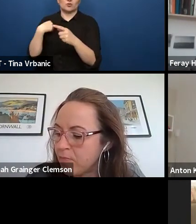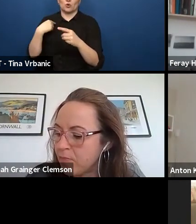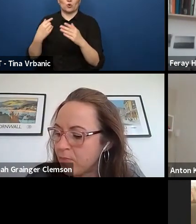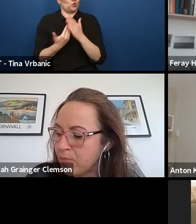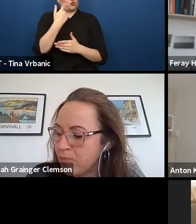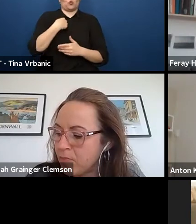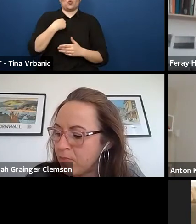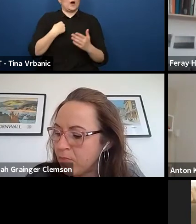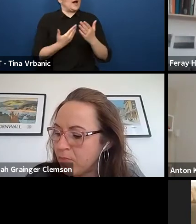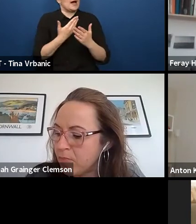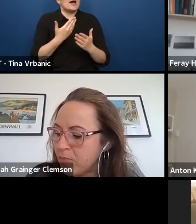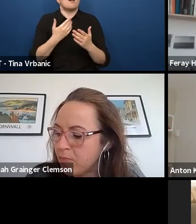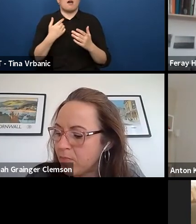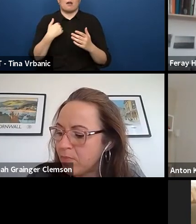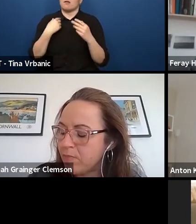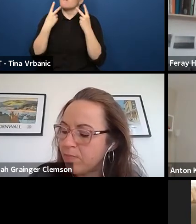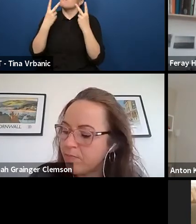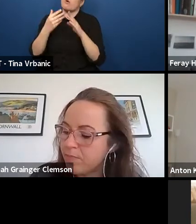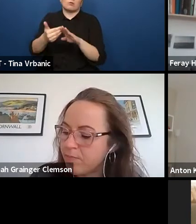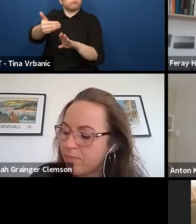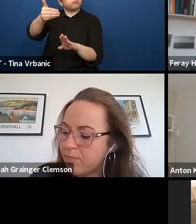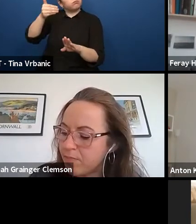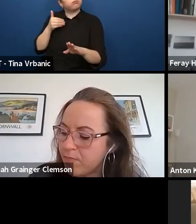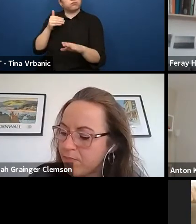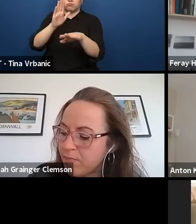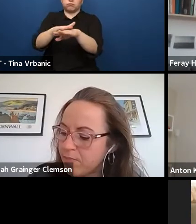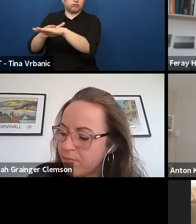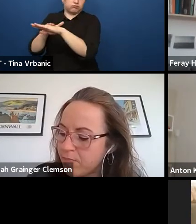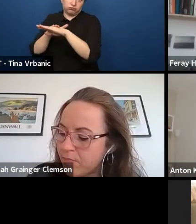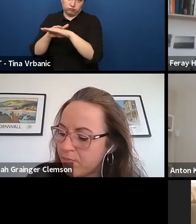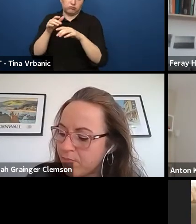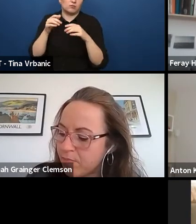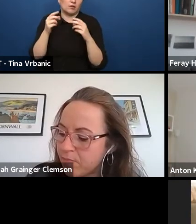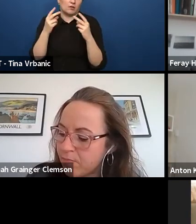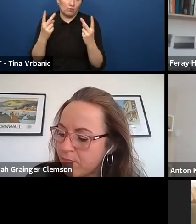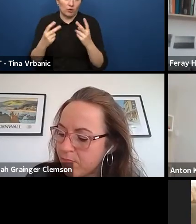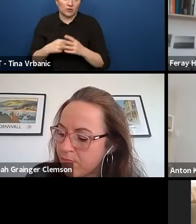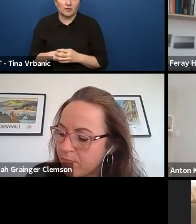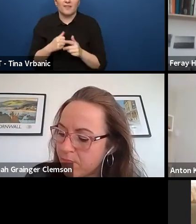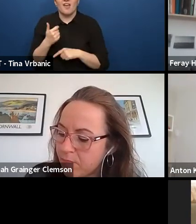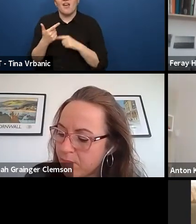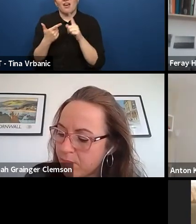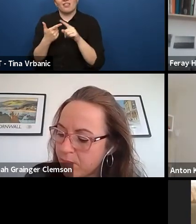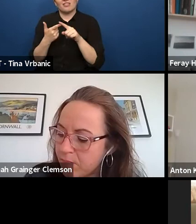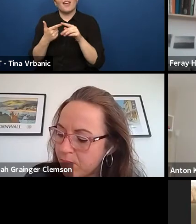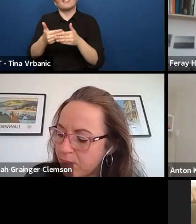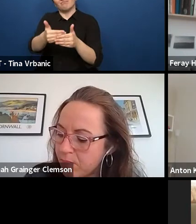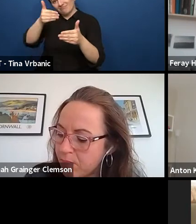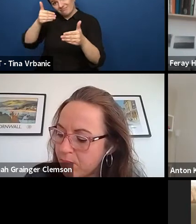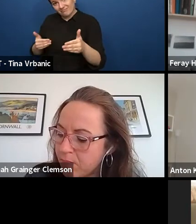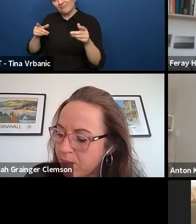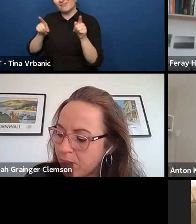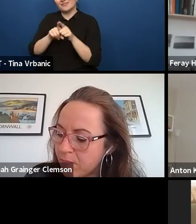So when we, and that is also about creating a safe space and giving a bit of a challenge.